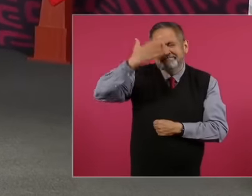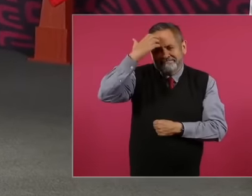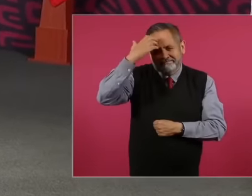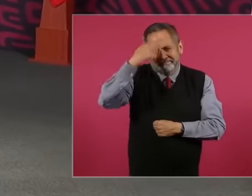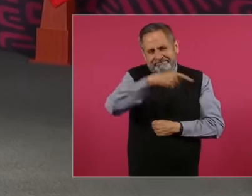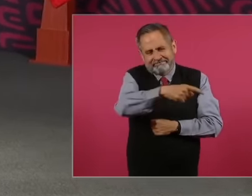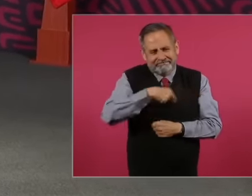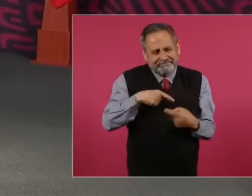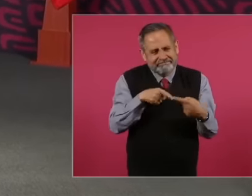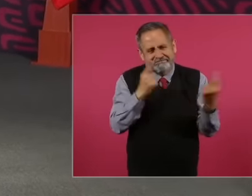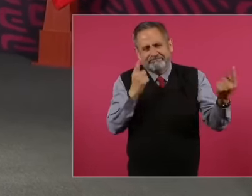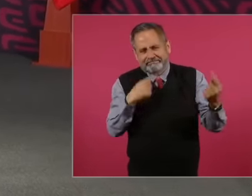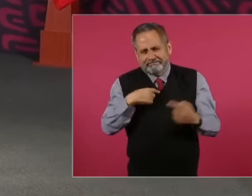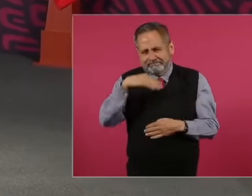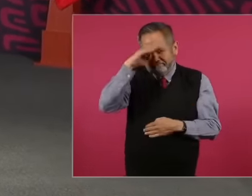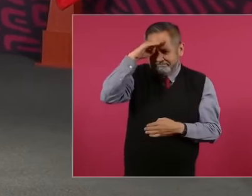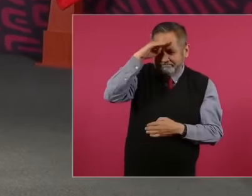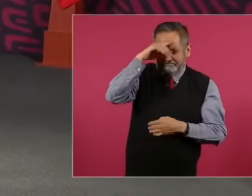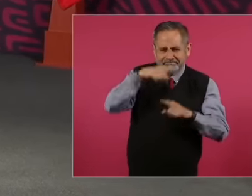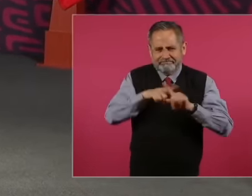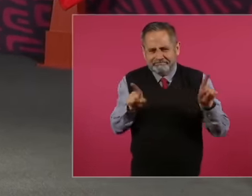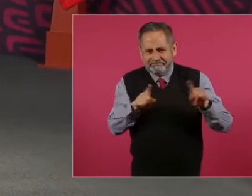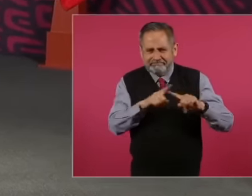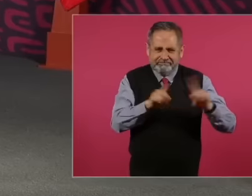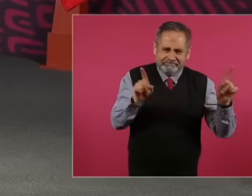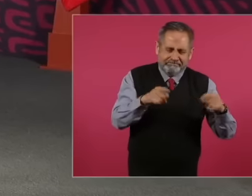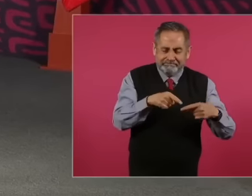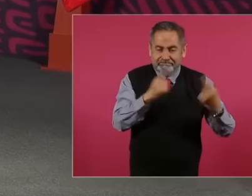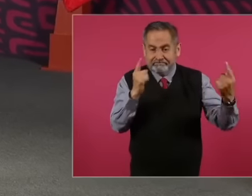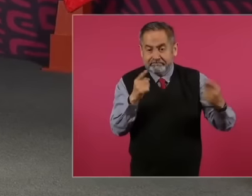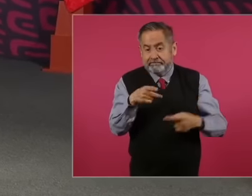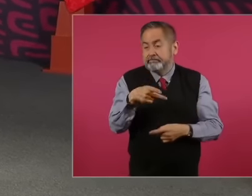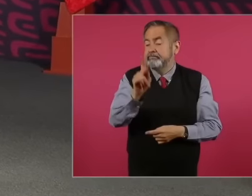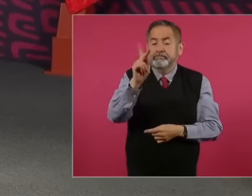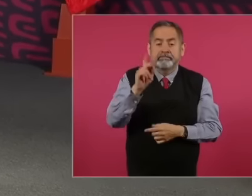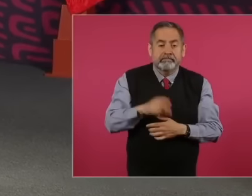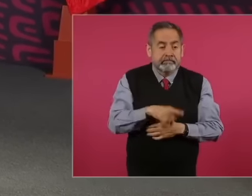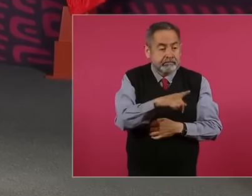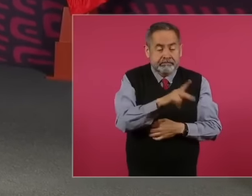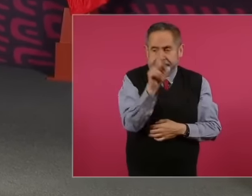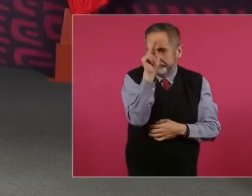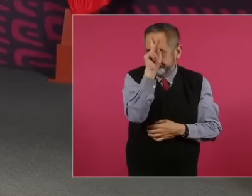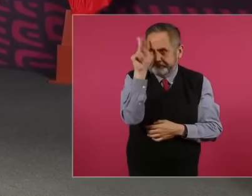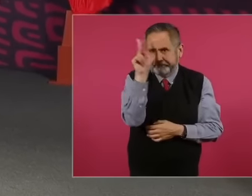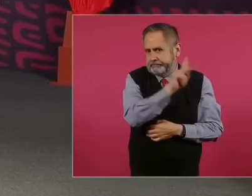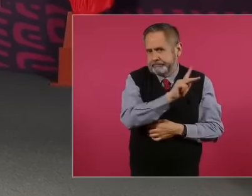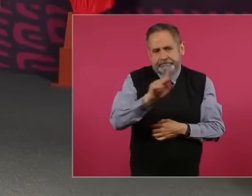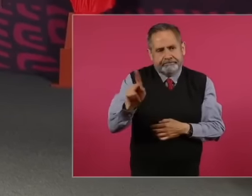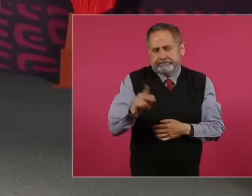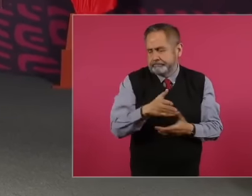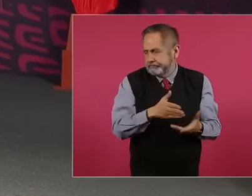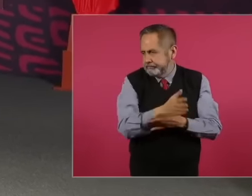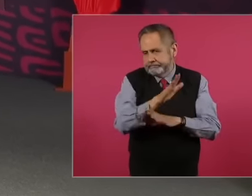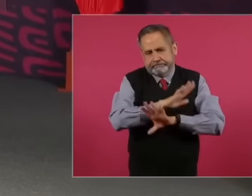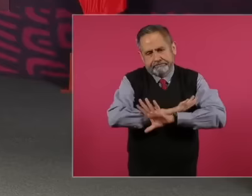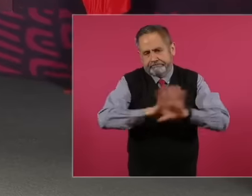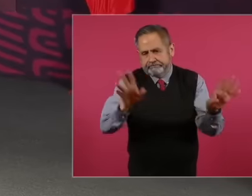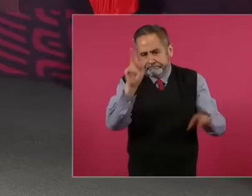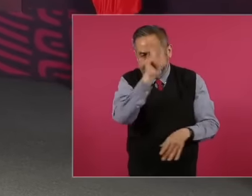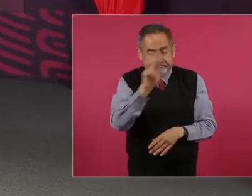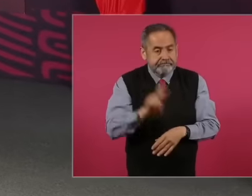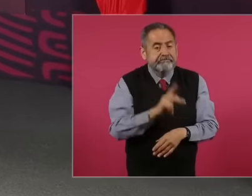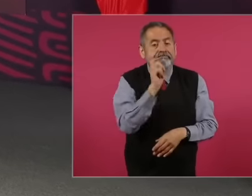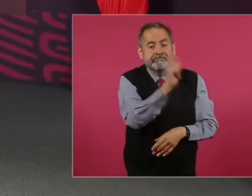differences but when this radio went over